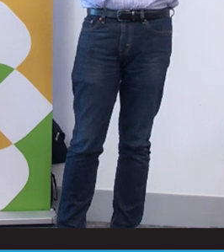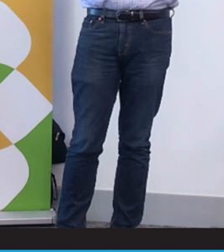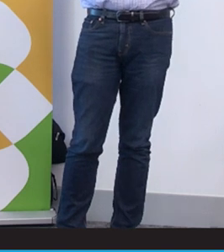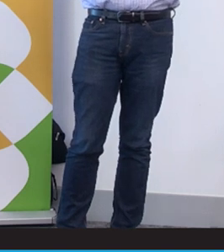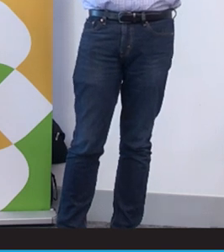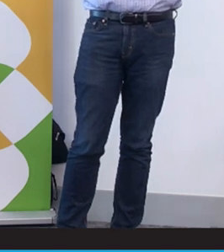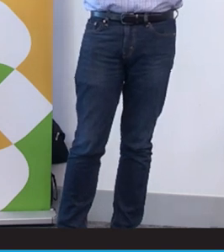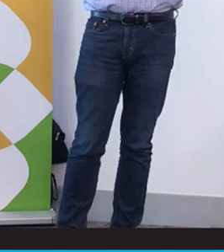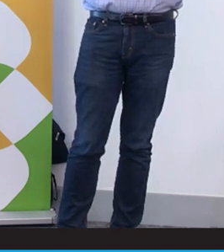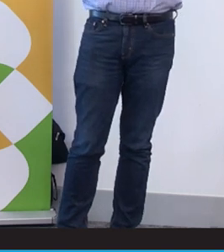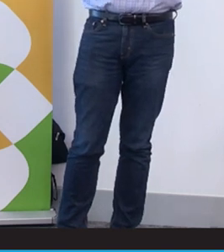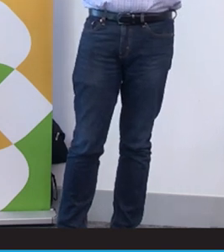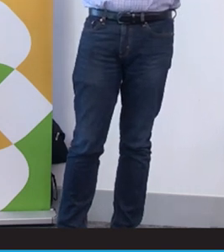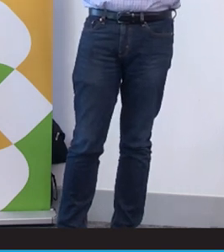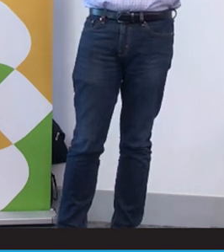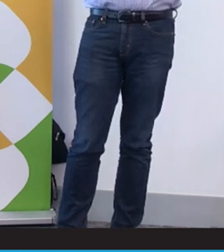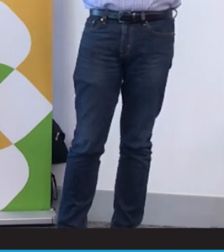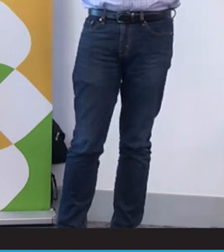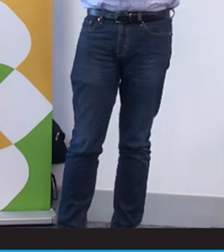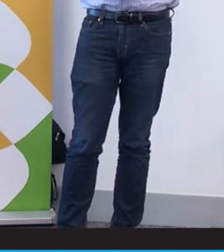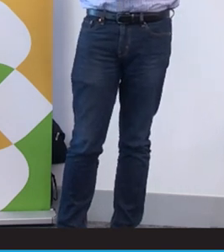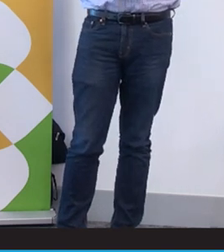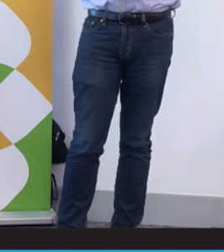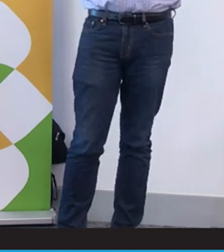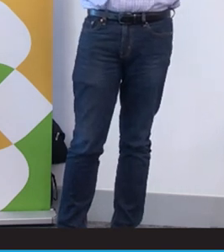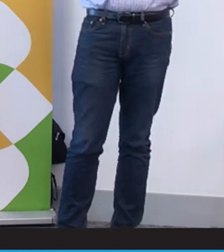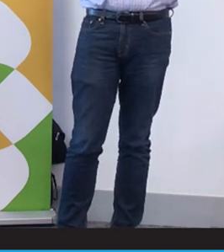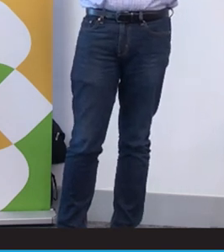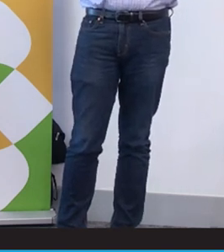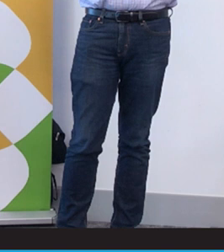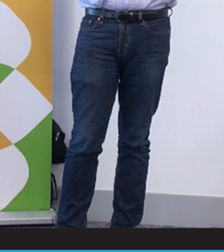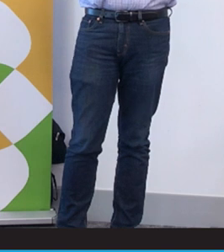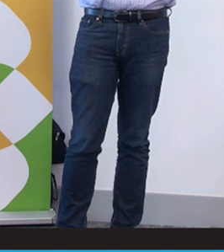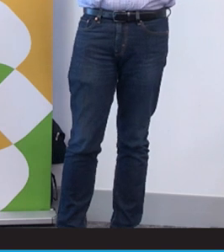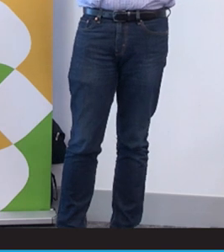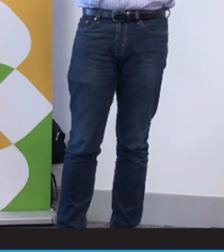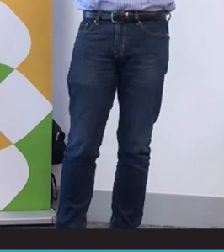the value of Auslan annually to is around $370 million. So